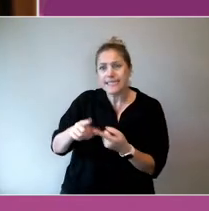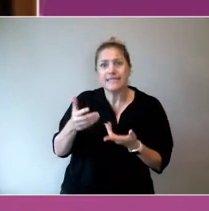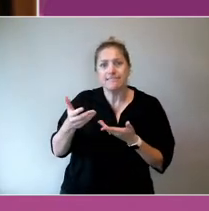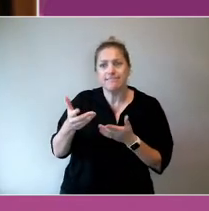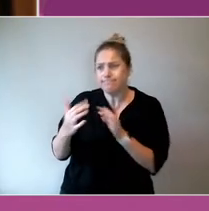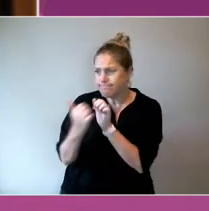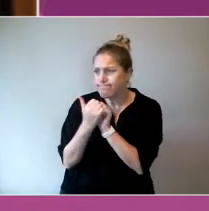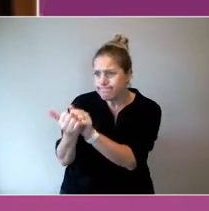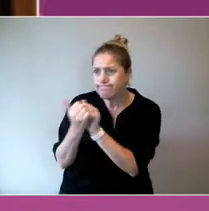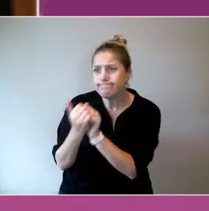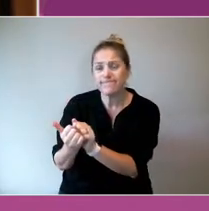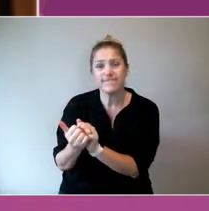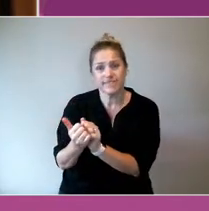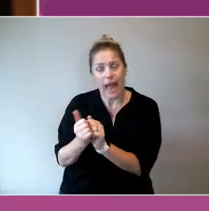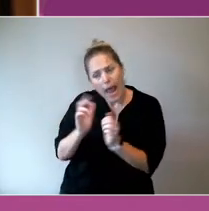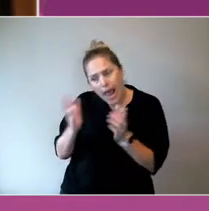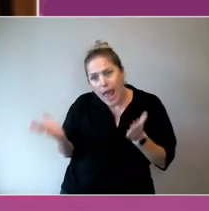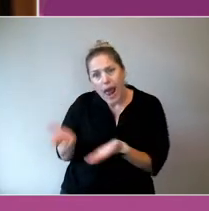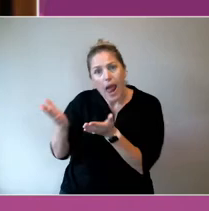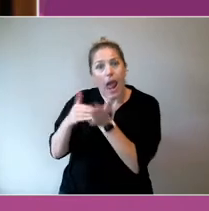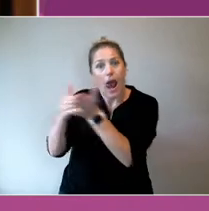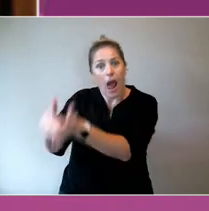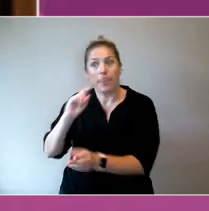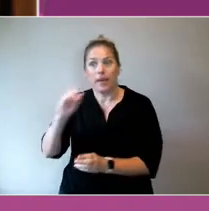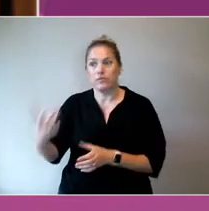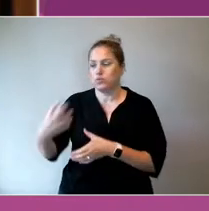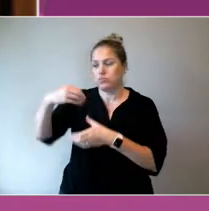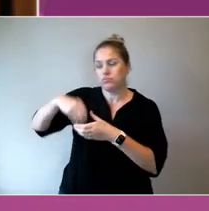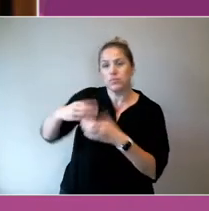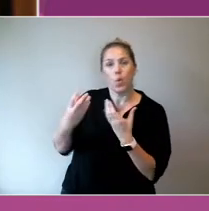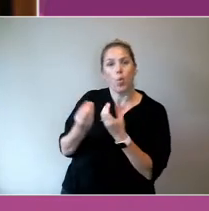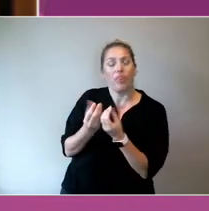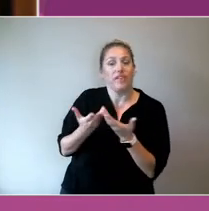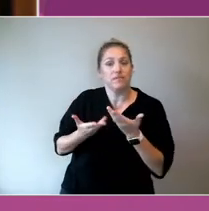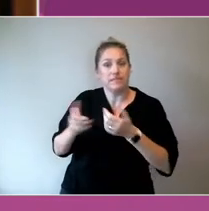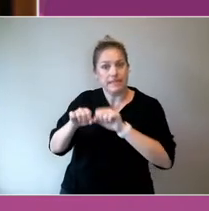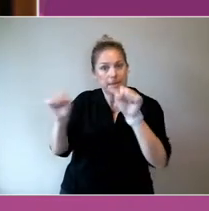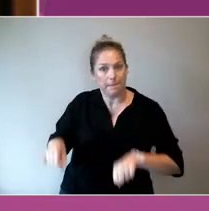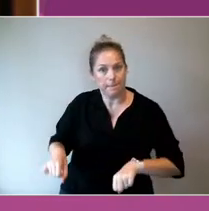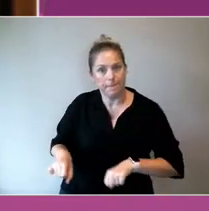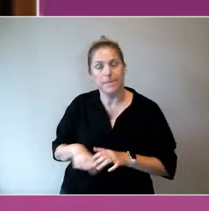But I think that any time we're looking at coming back to what, what we're here for today,